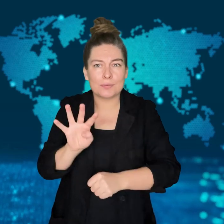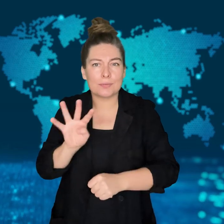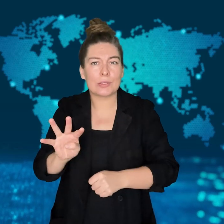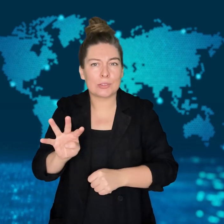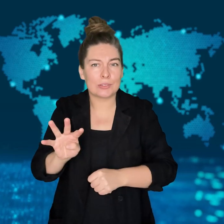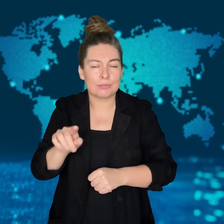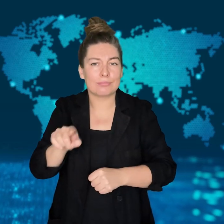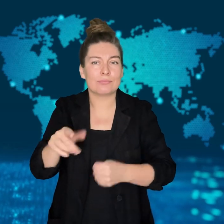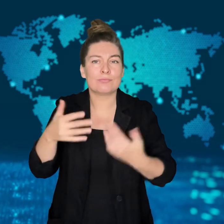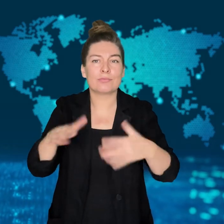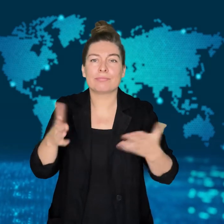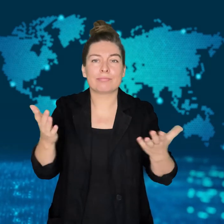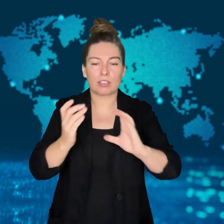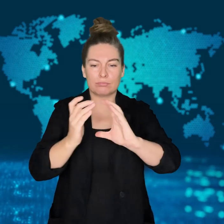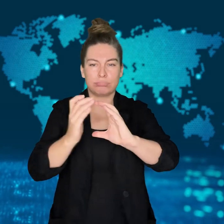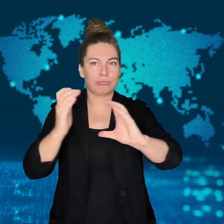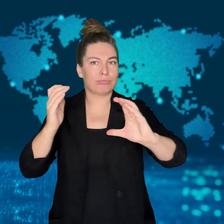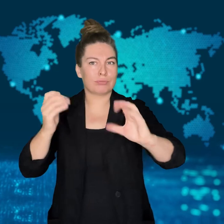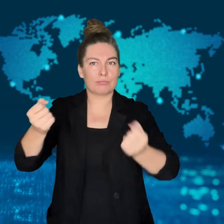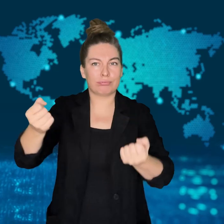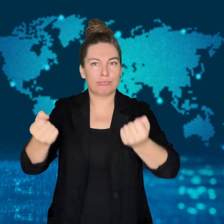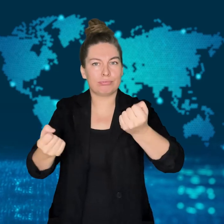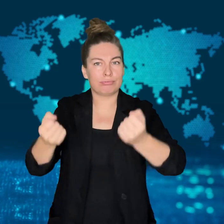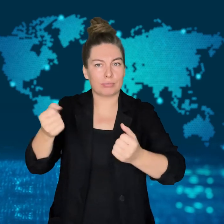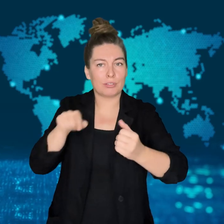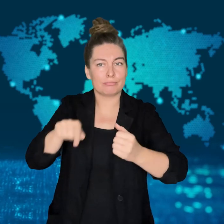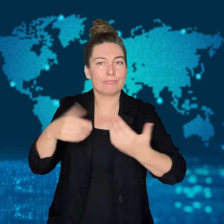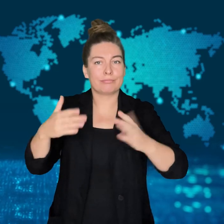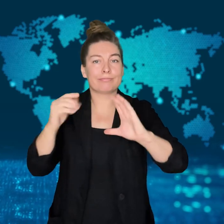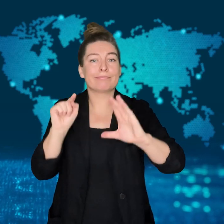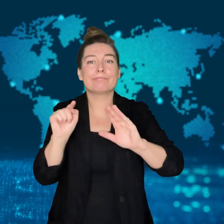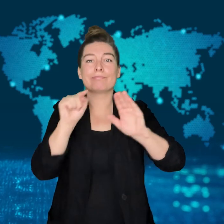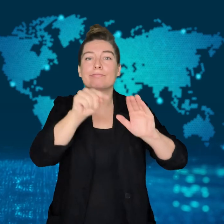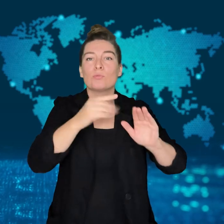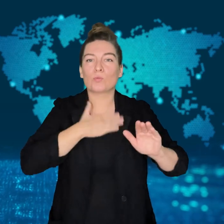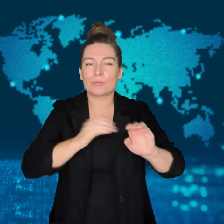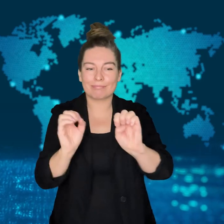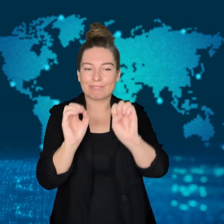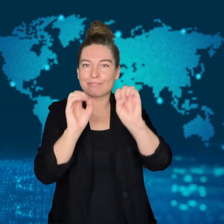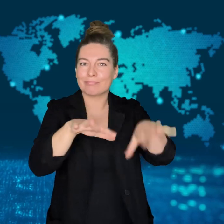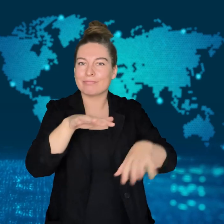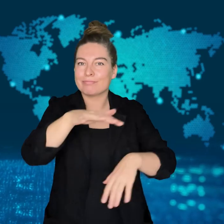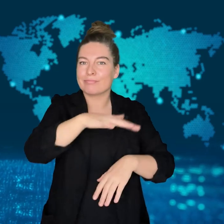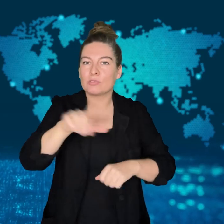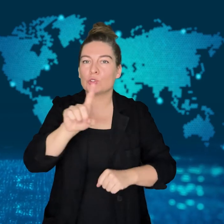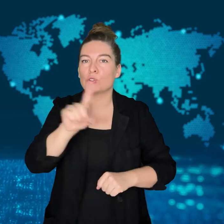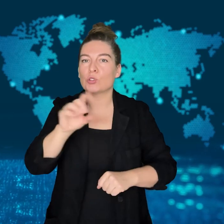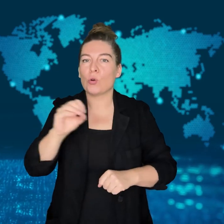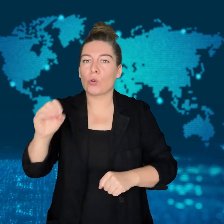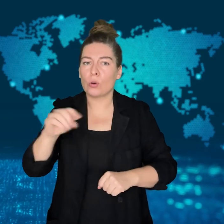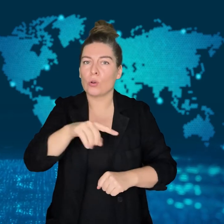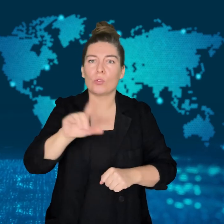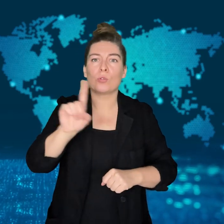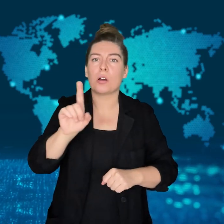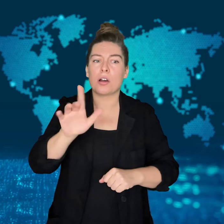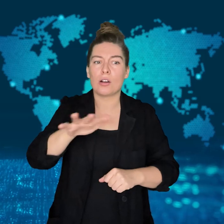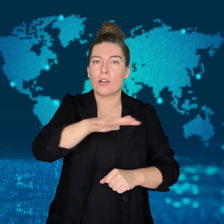The four-year-old kangaroo had escaped a truck while it was on the way to a zoo in Quebec.